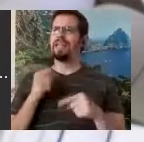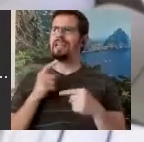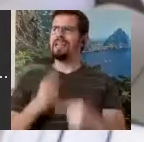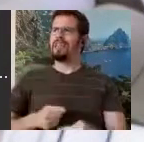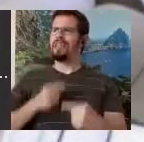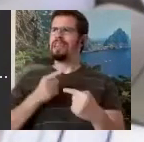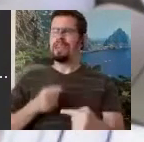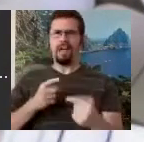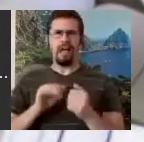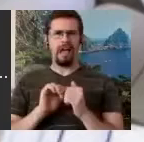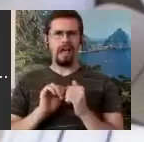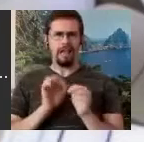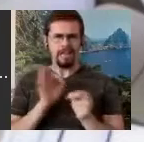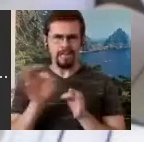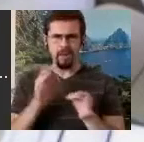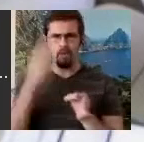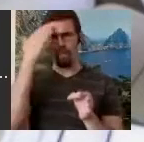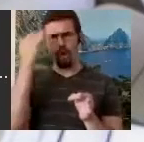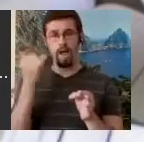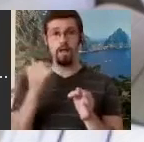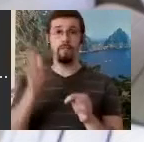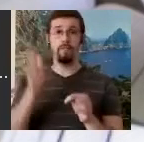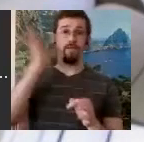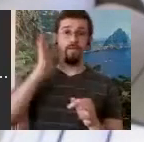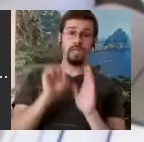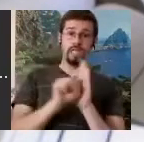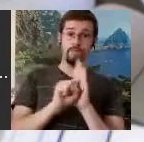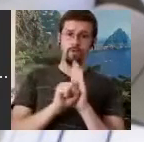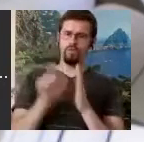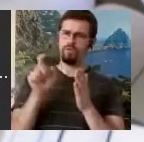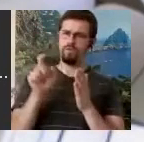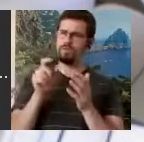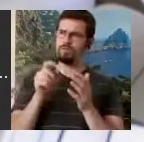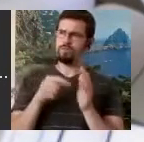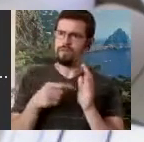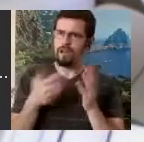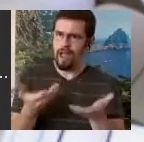certain symbol was the way it was because there was a history and I